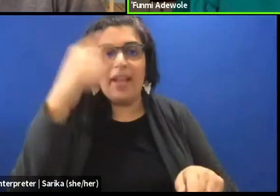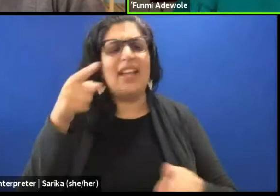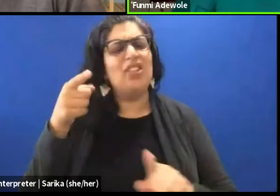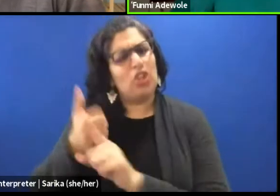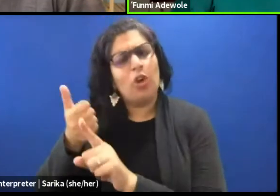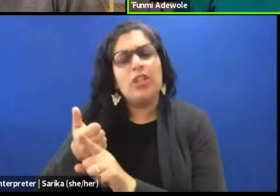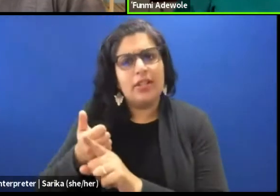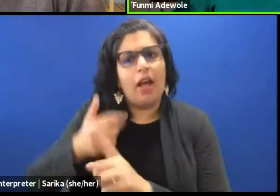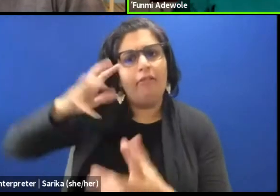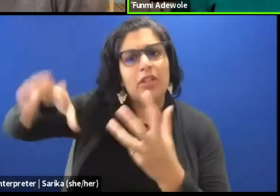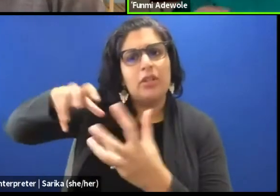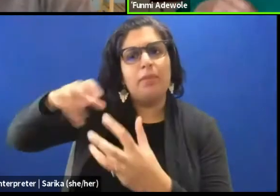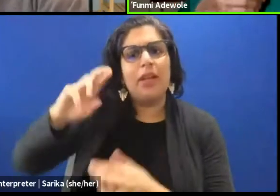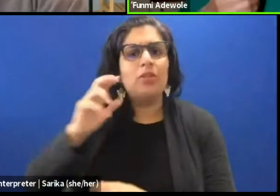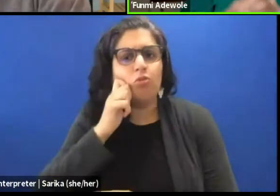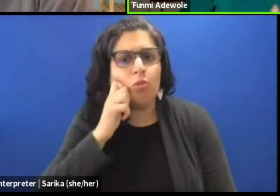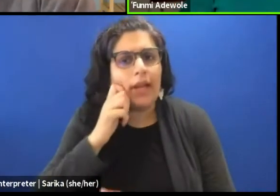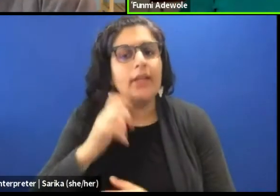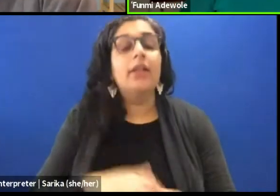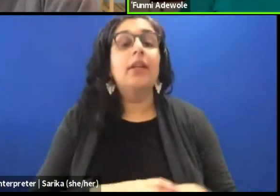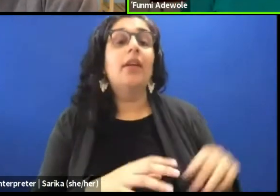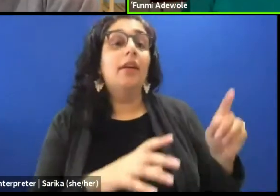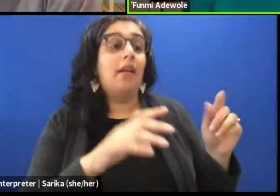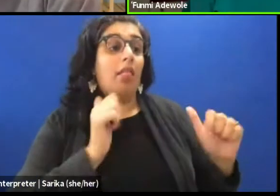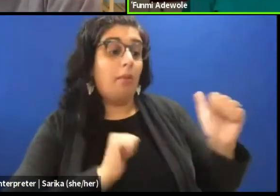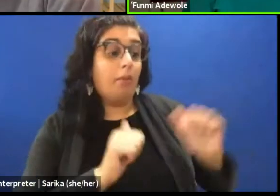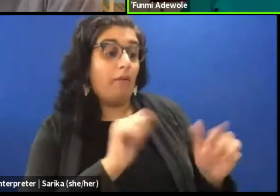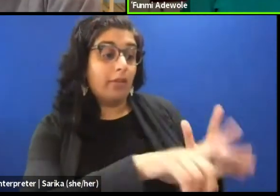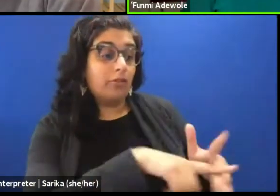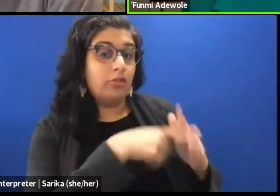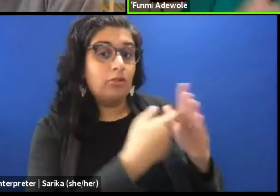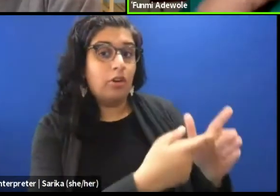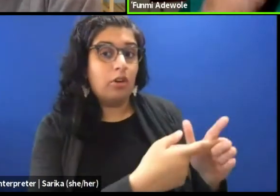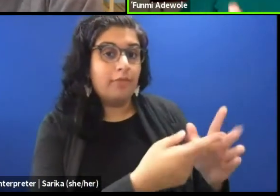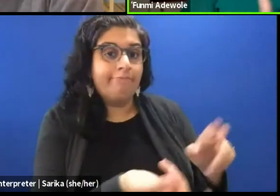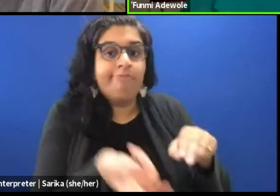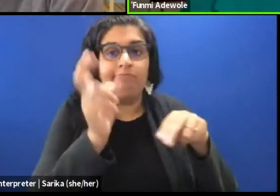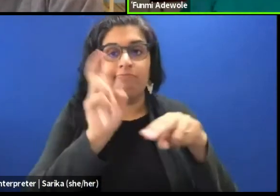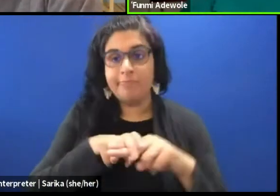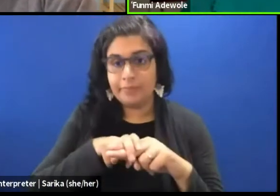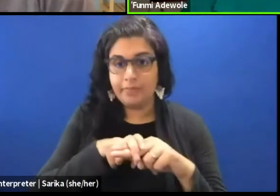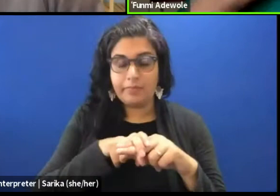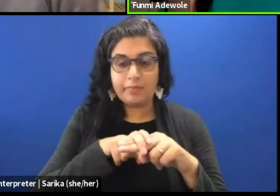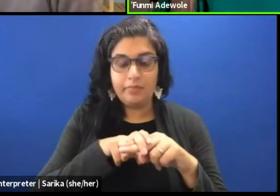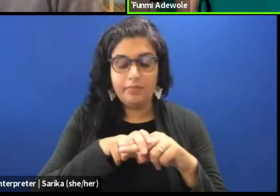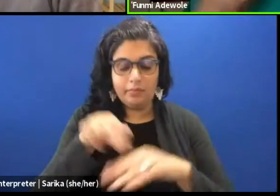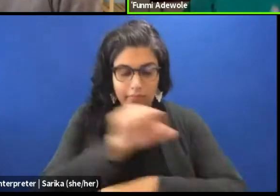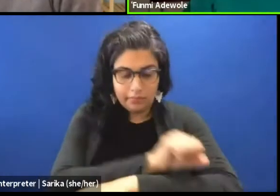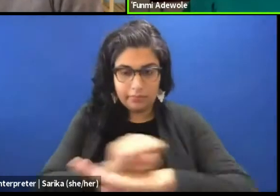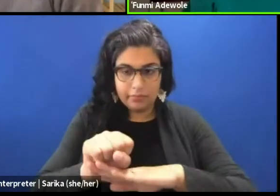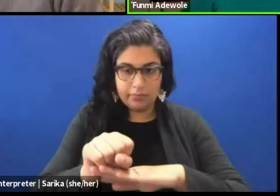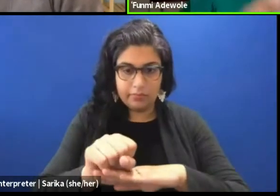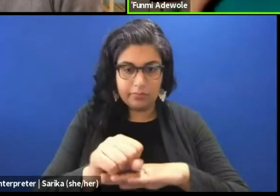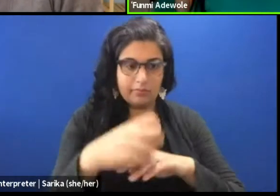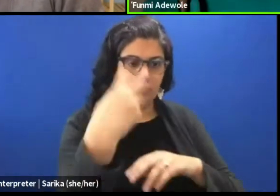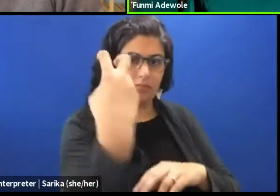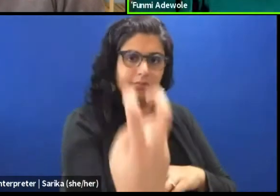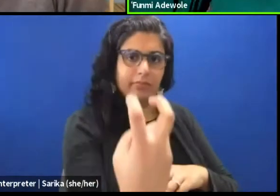and in these performance she starts off, sitting on the stage with her back to the audience,